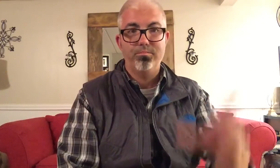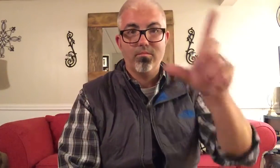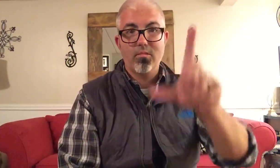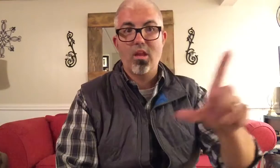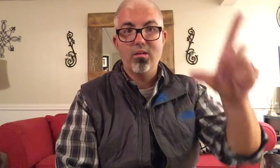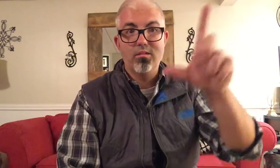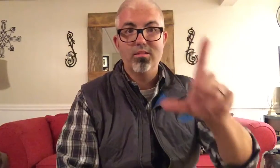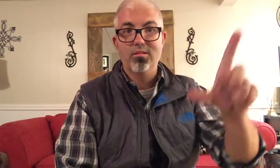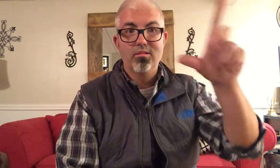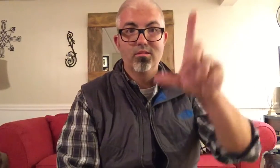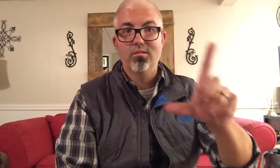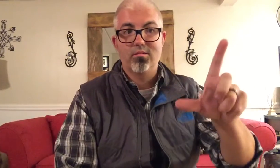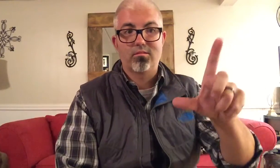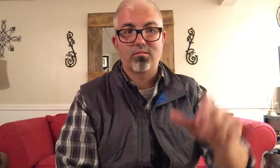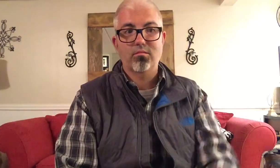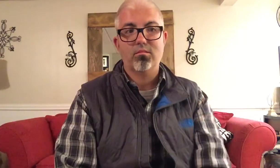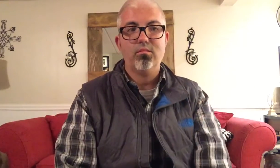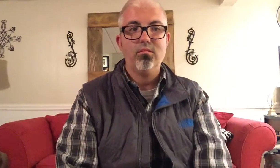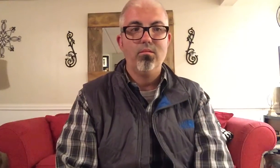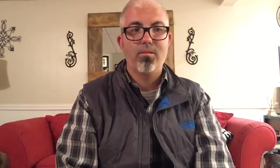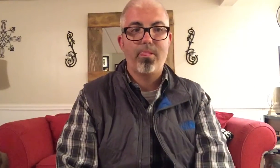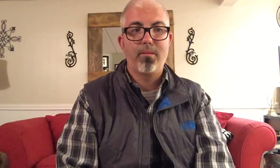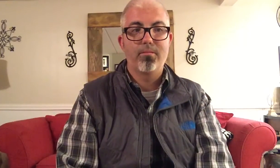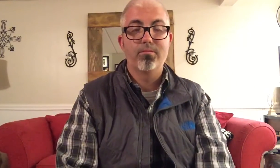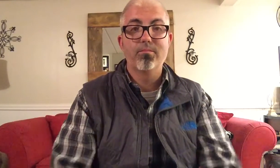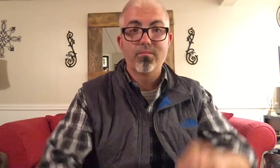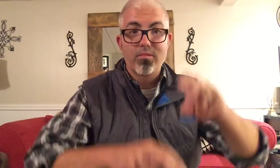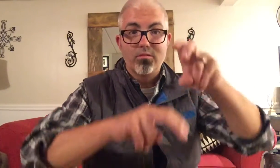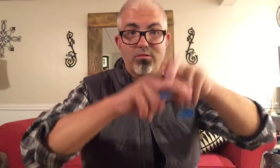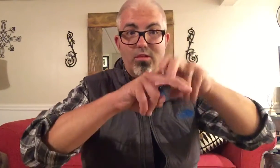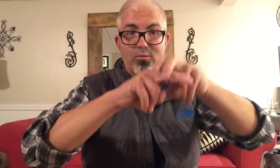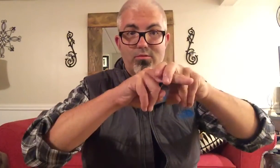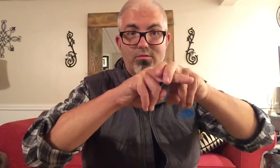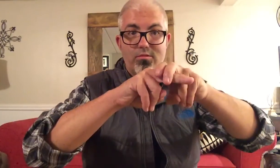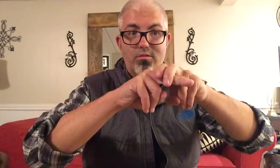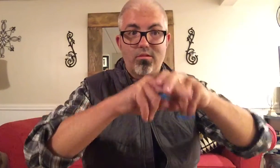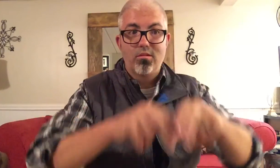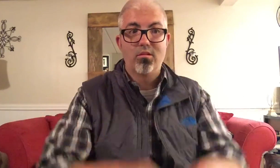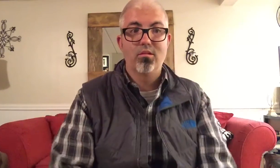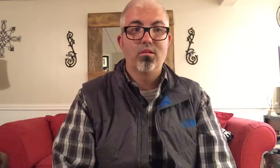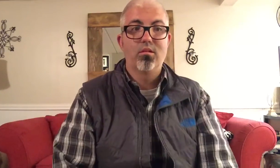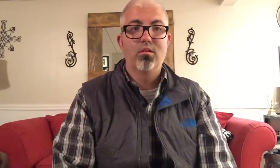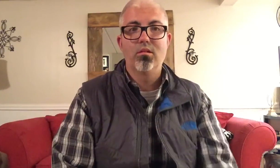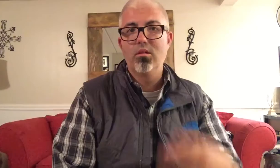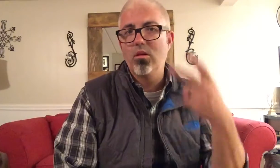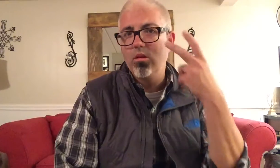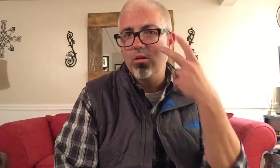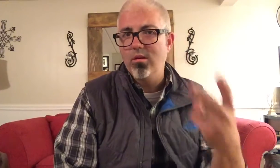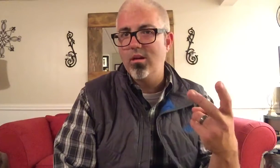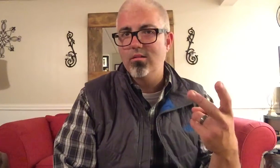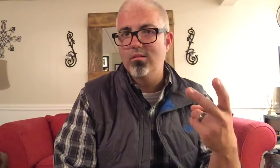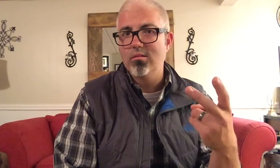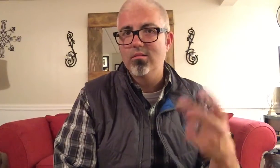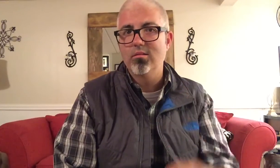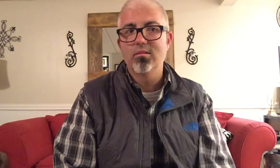LIBRARY CHAIR LOOK-AT